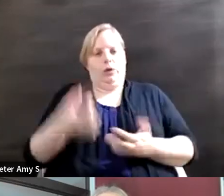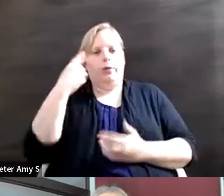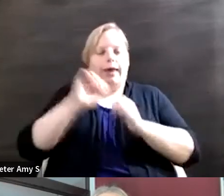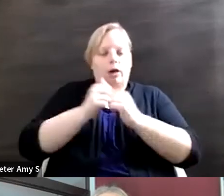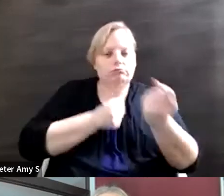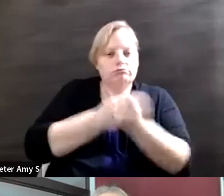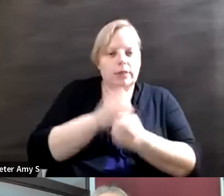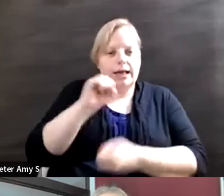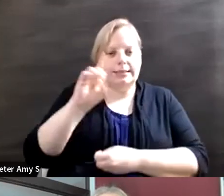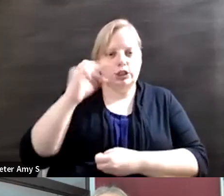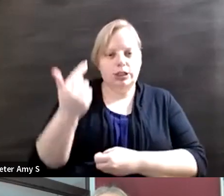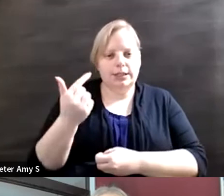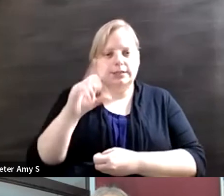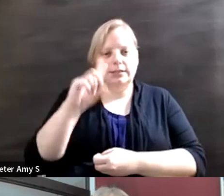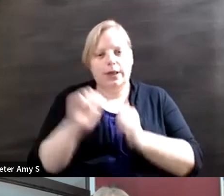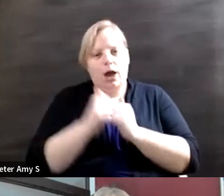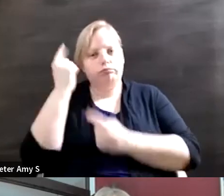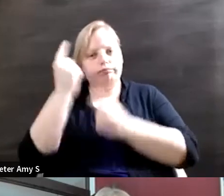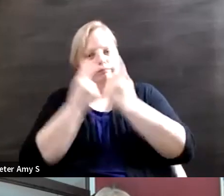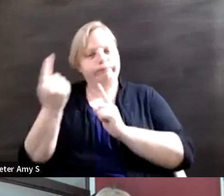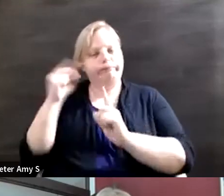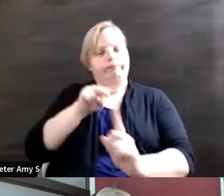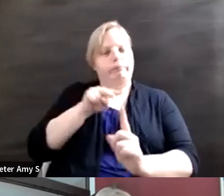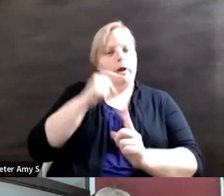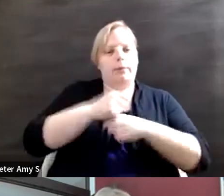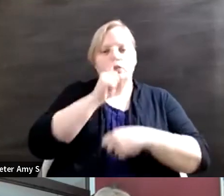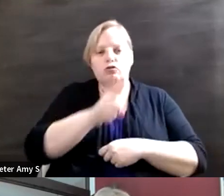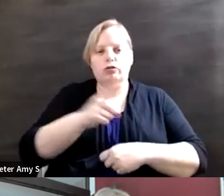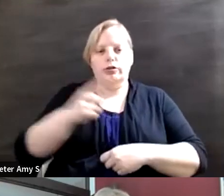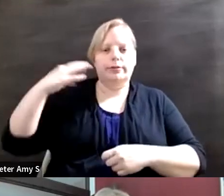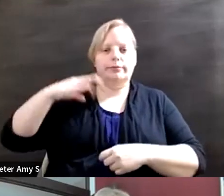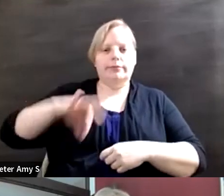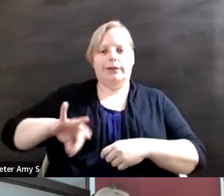how should disability be considered to ensure that benefits reach communities at its margins?